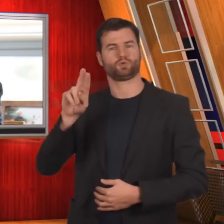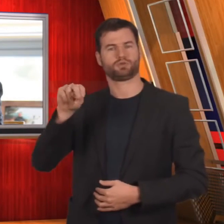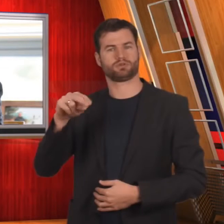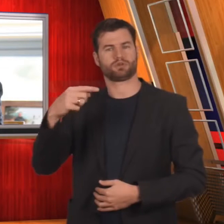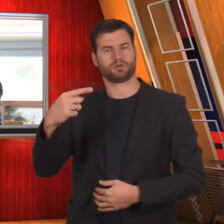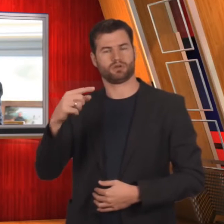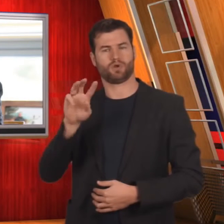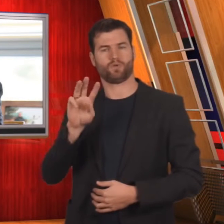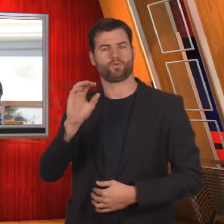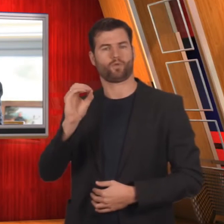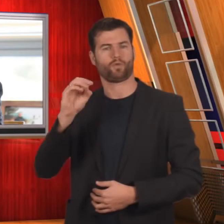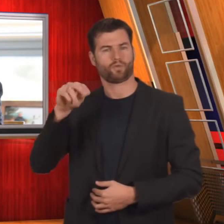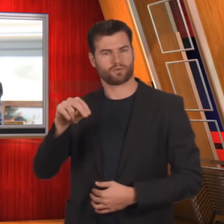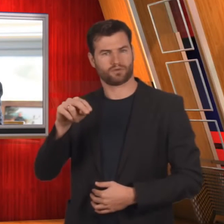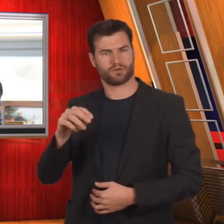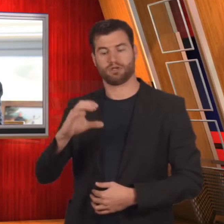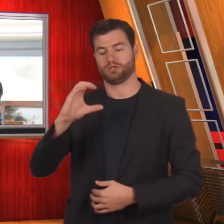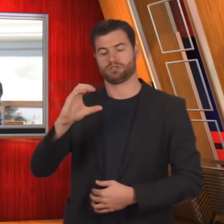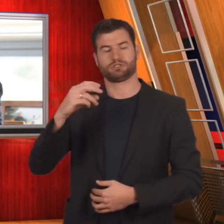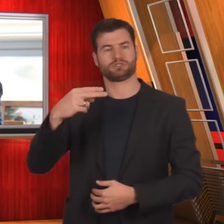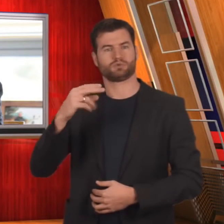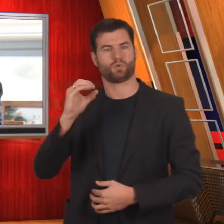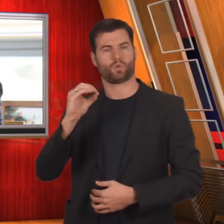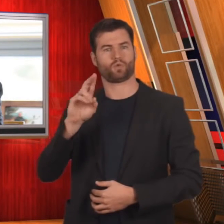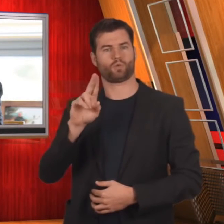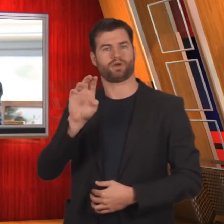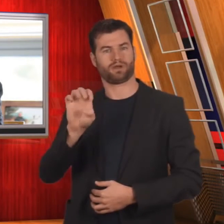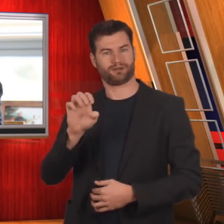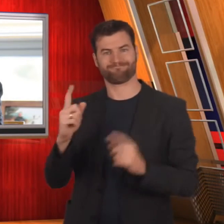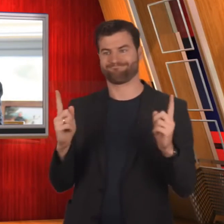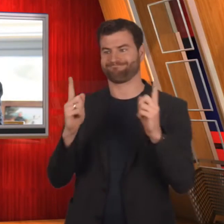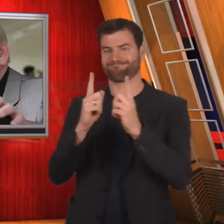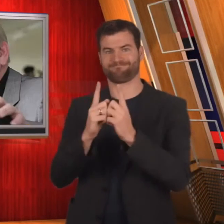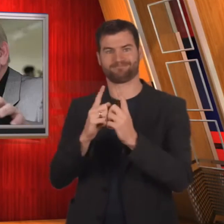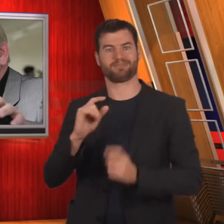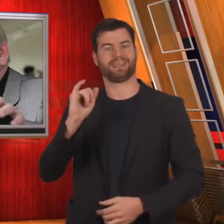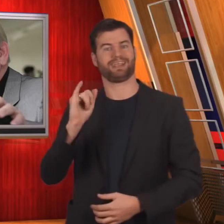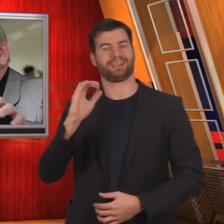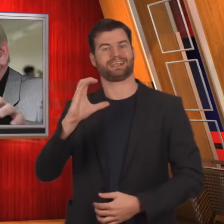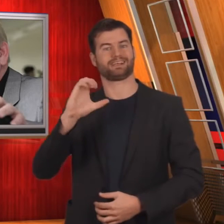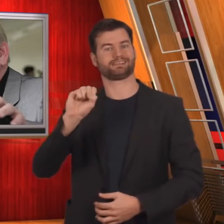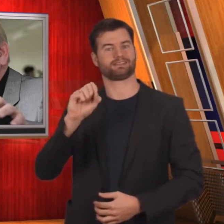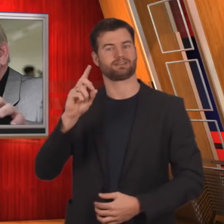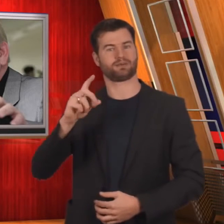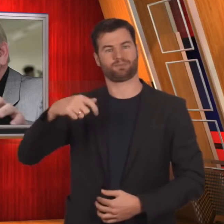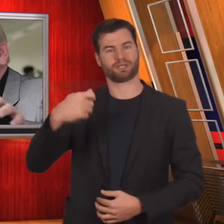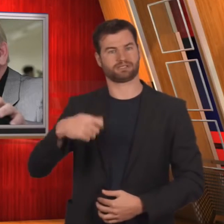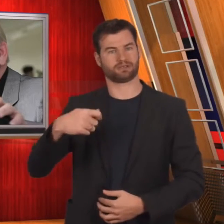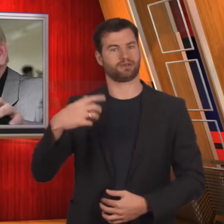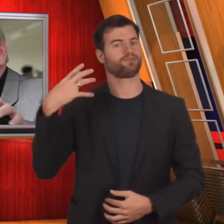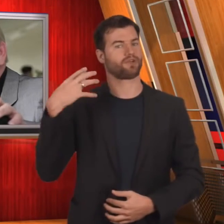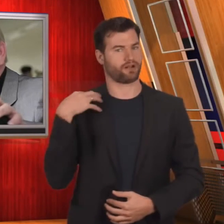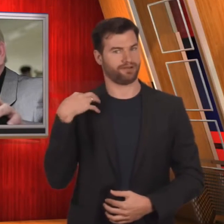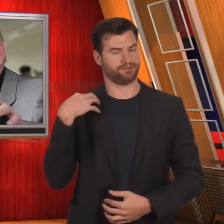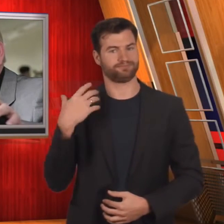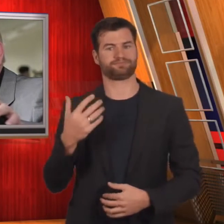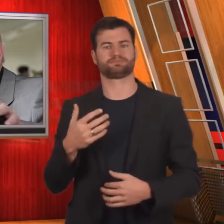Chungwon Choue met with the ICSD president Valery